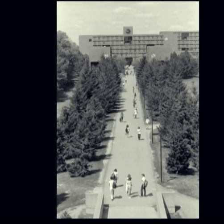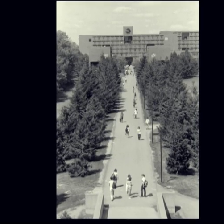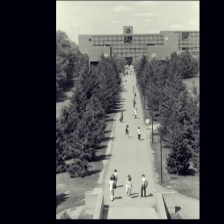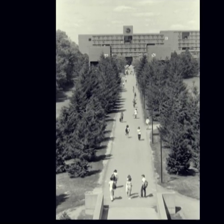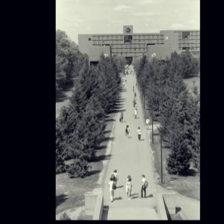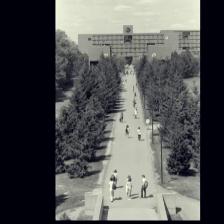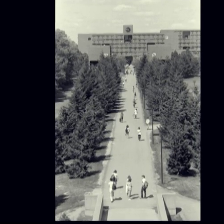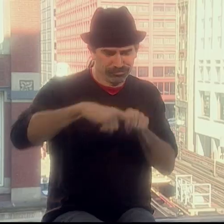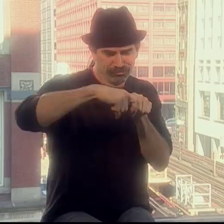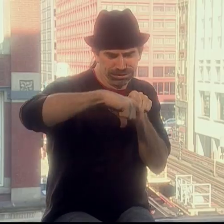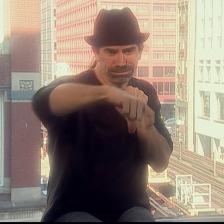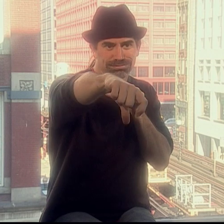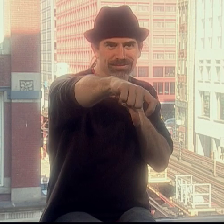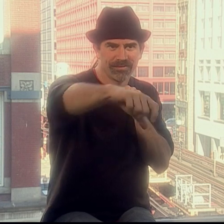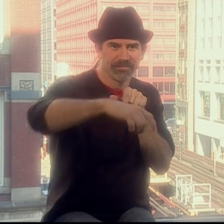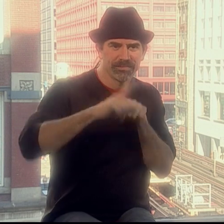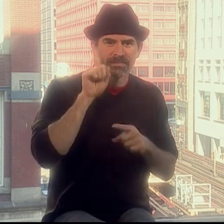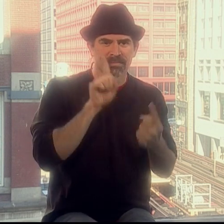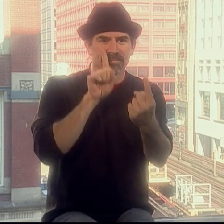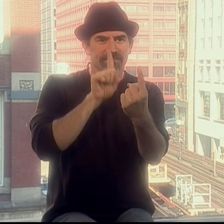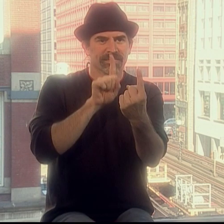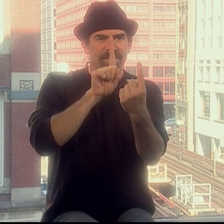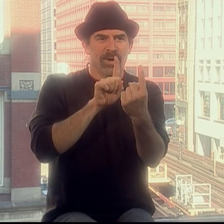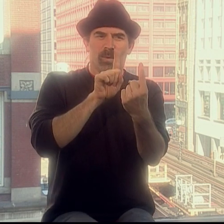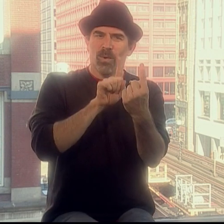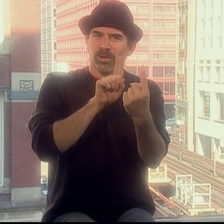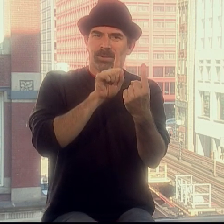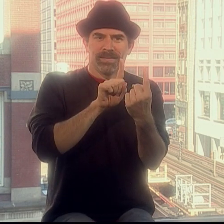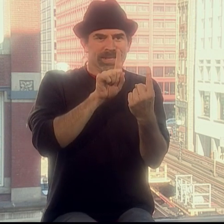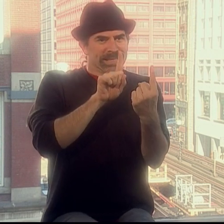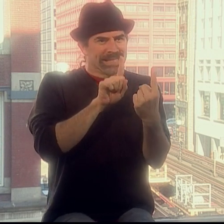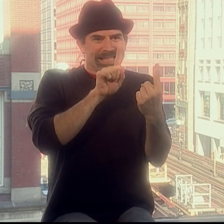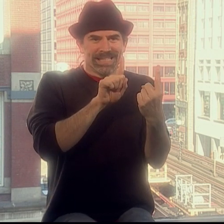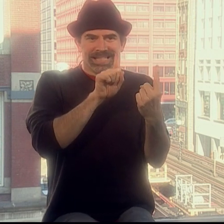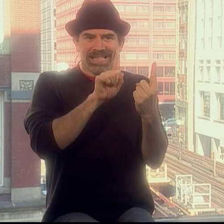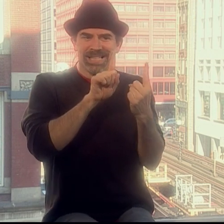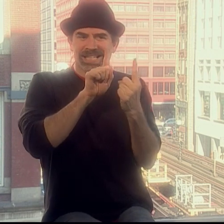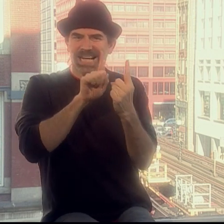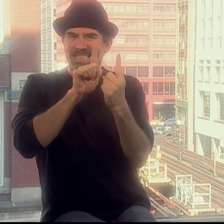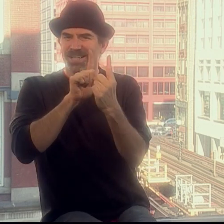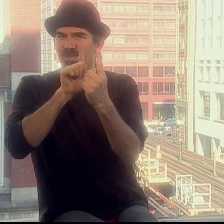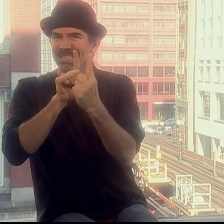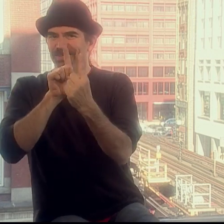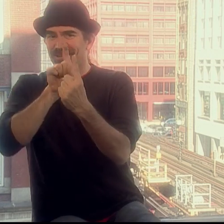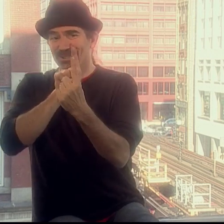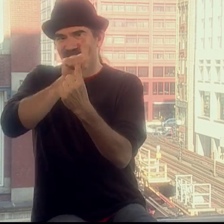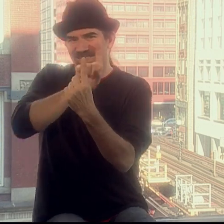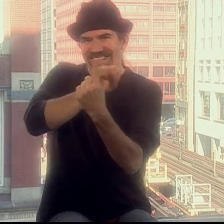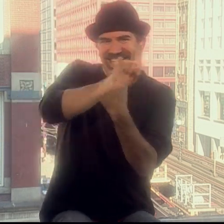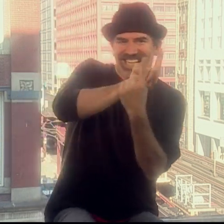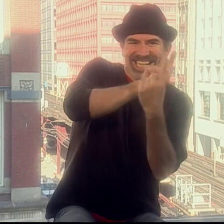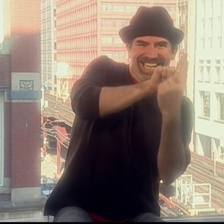What's that place RIT calls it - the Quarter Mile? Anyway, I'd be walking and I'd see him coming